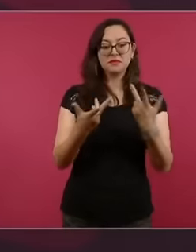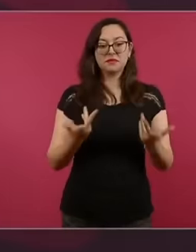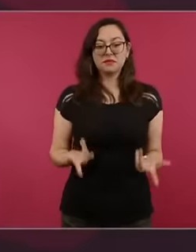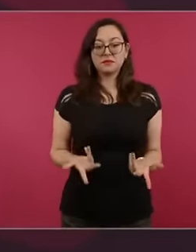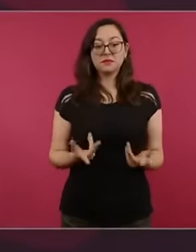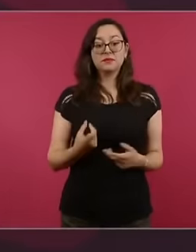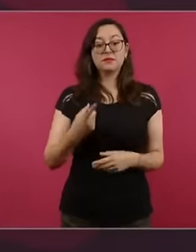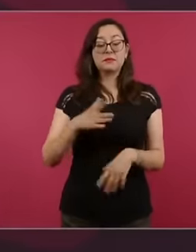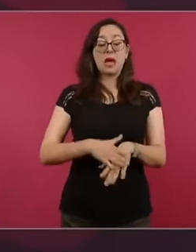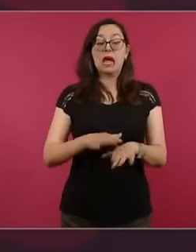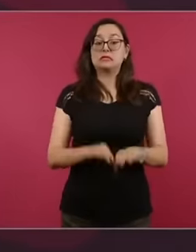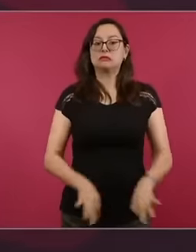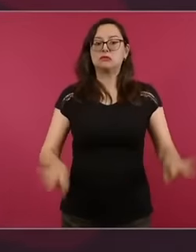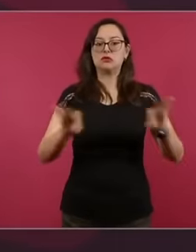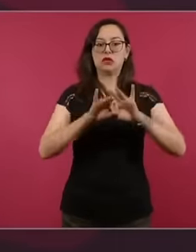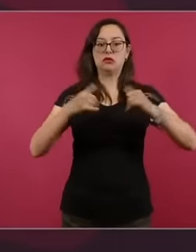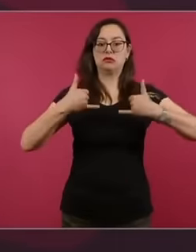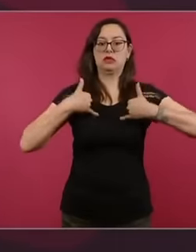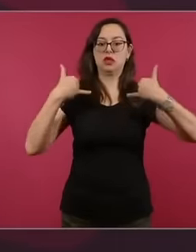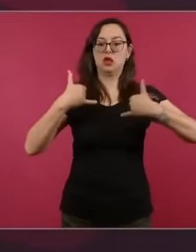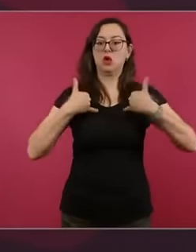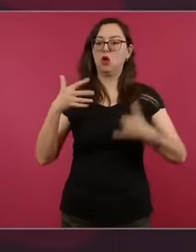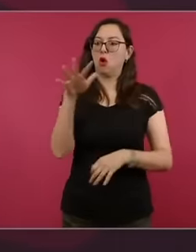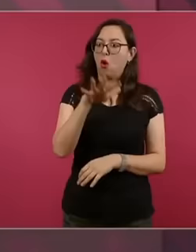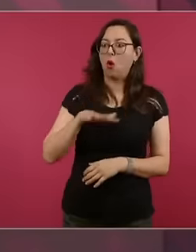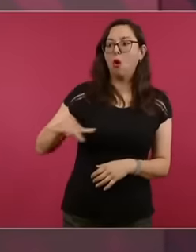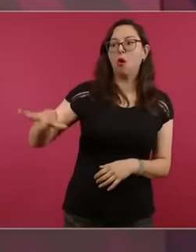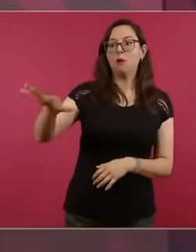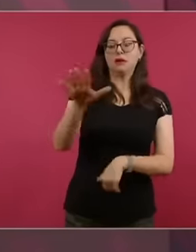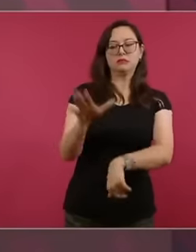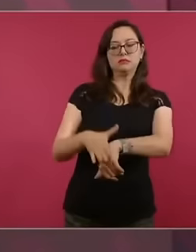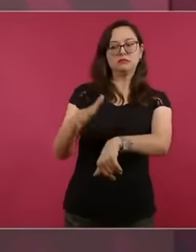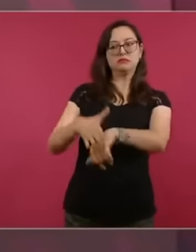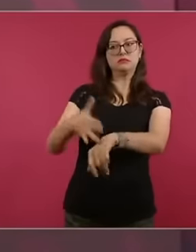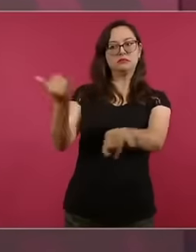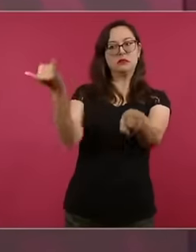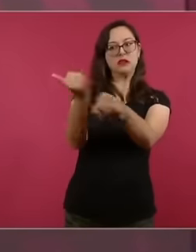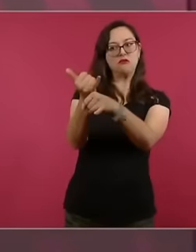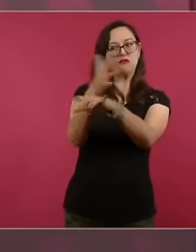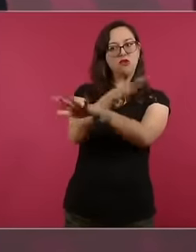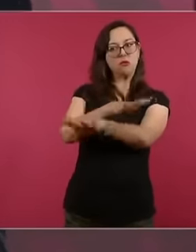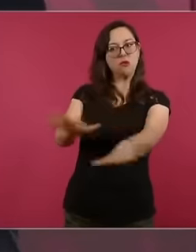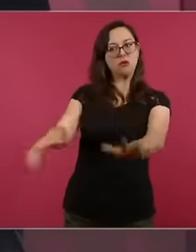young people because politics is an